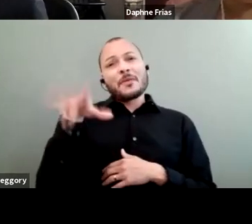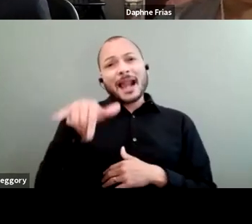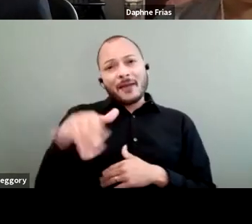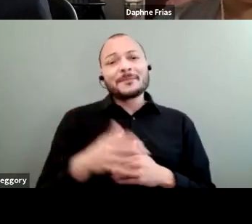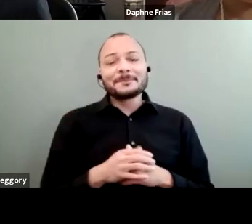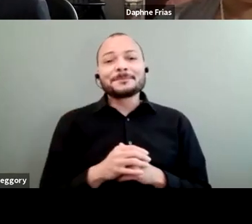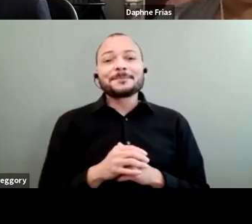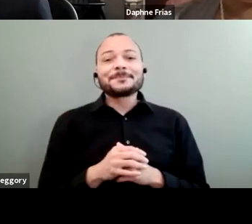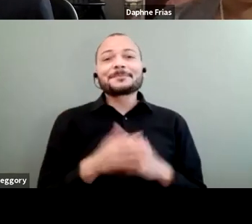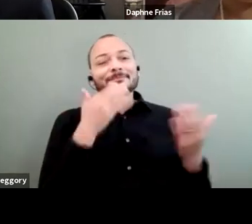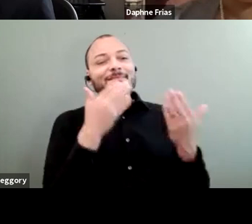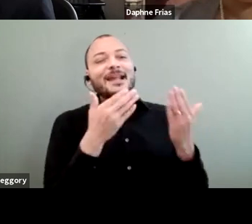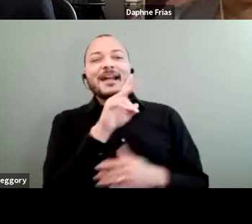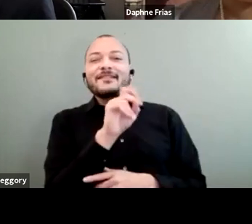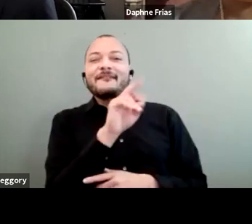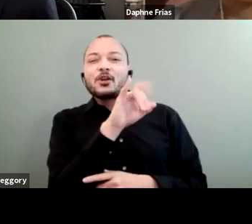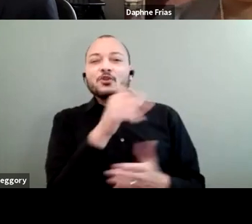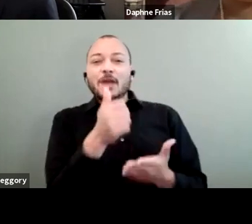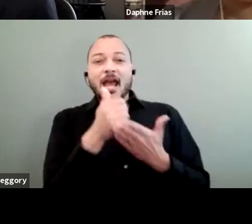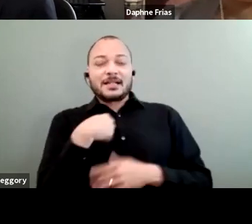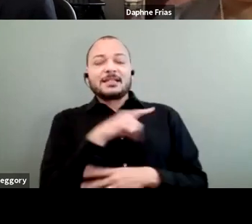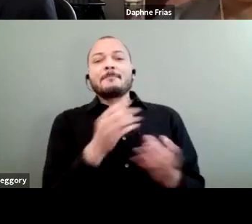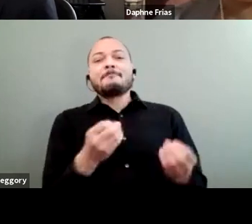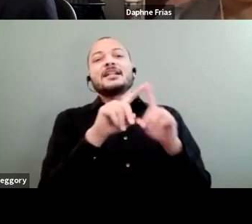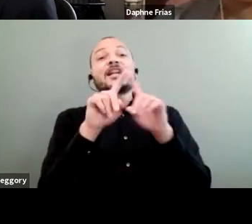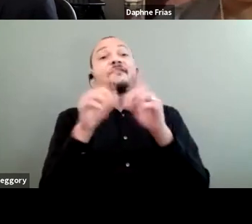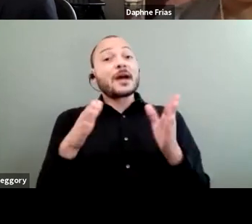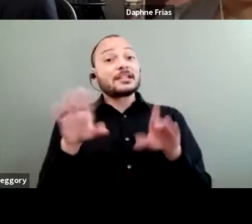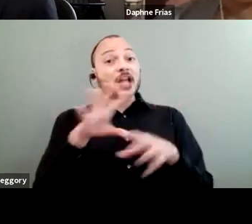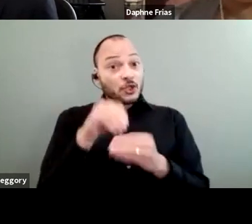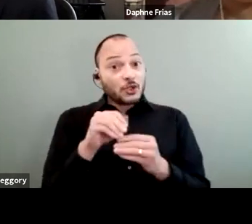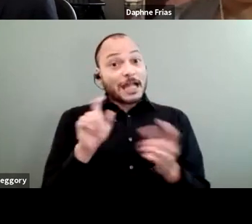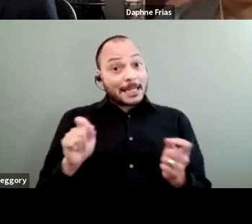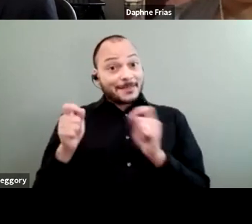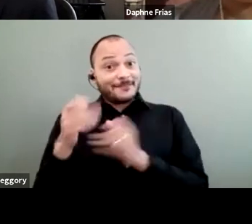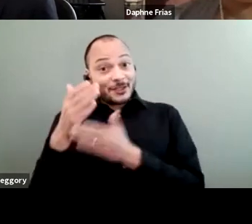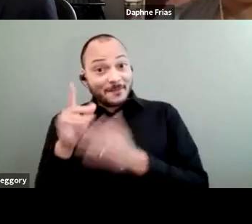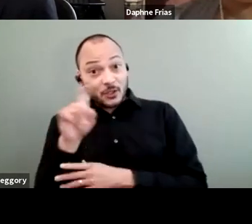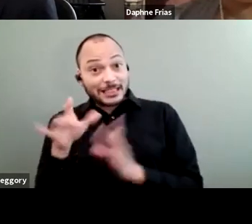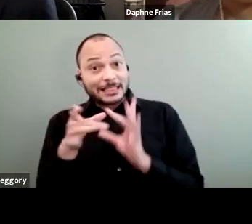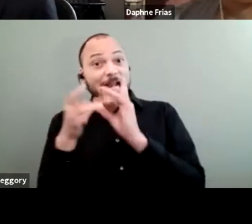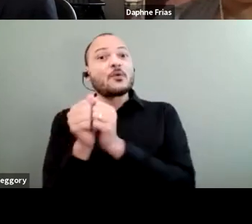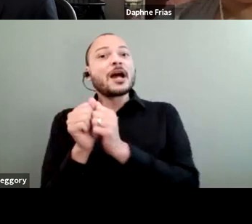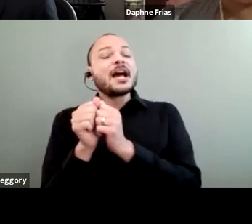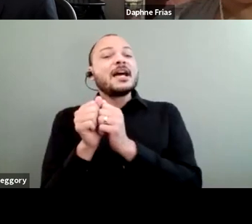Thanks, Valerie. You've helped us in many ways, including to pivot to some of these questions about philanthropy and the nature of the field,